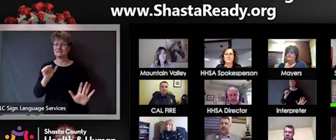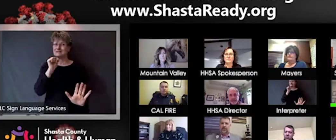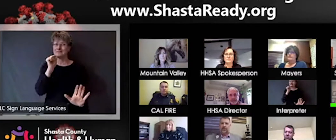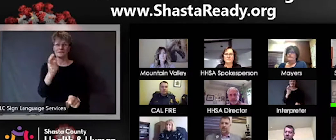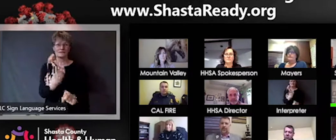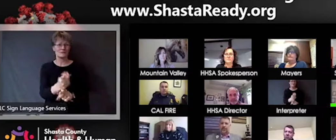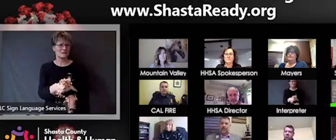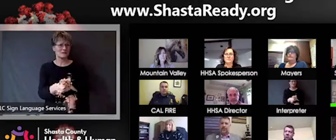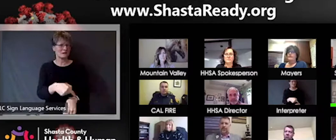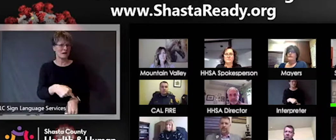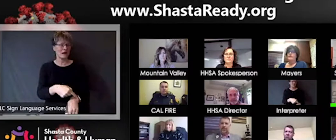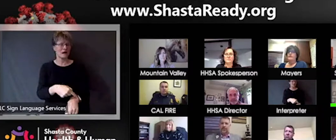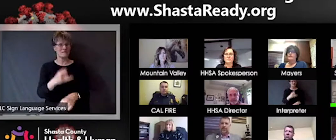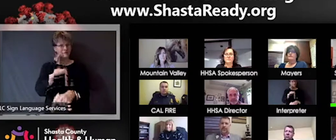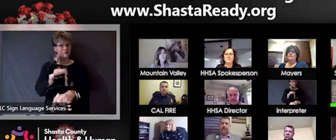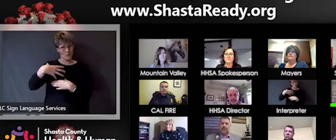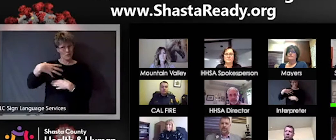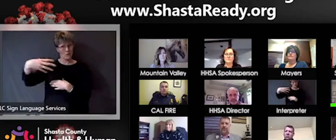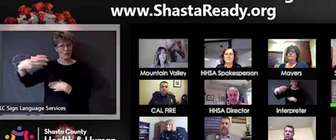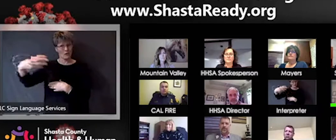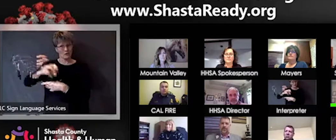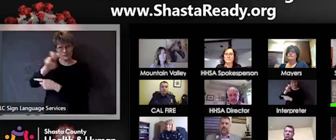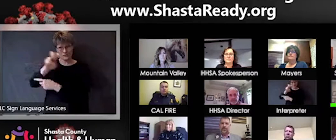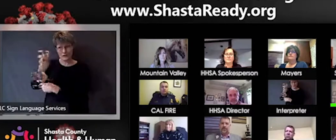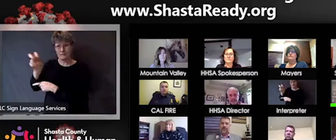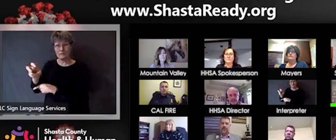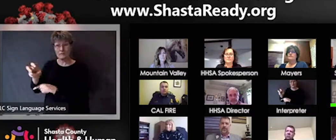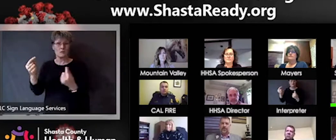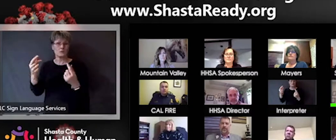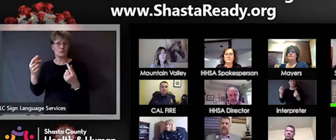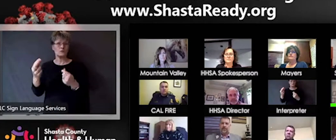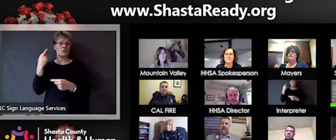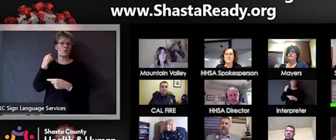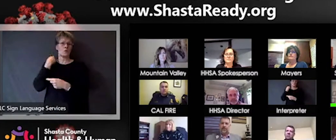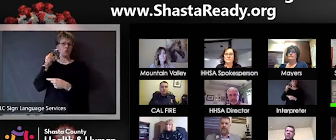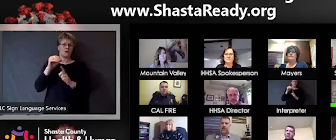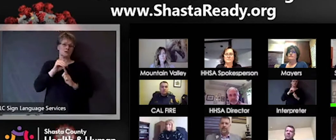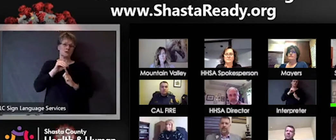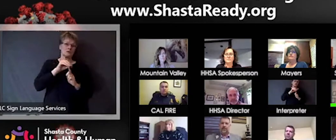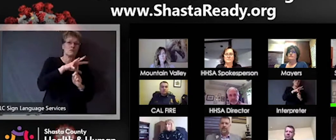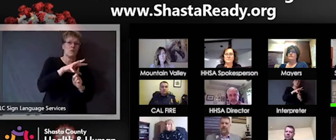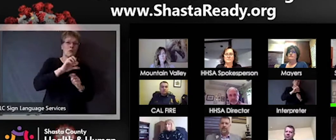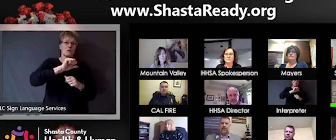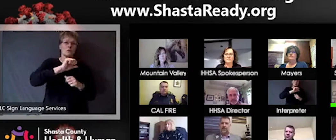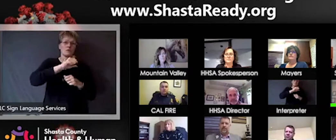risks to yourselves, as you're traveling in route to your destination, it presents